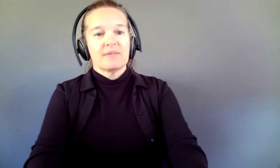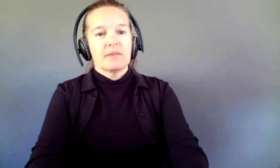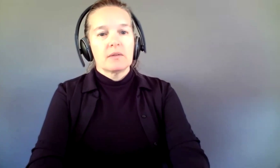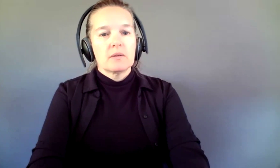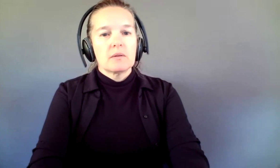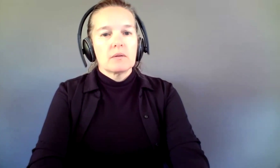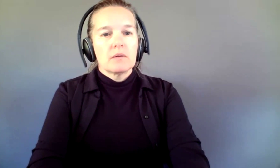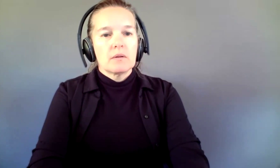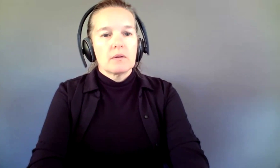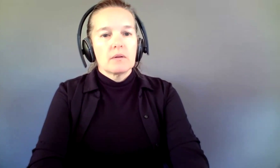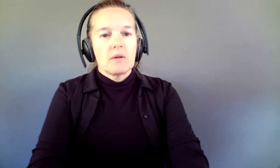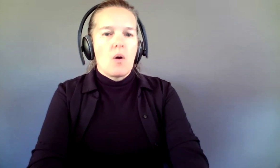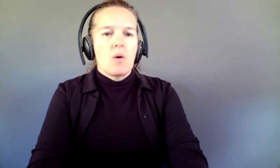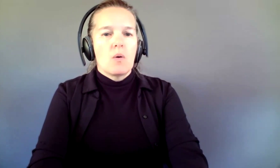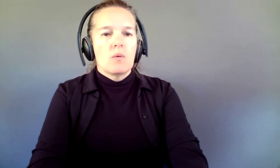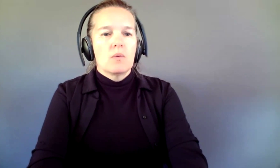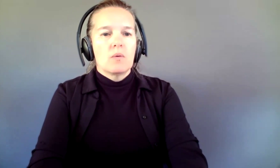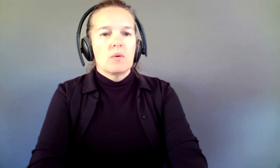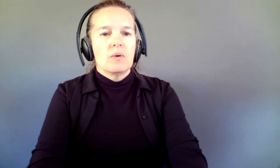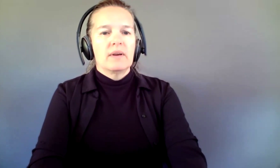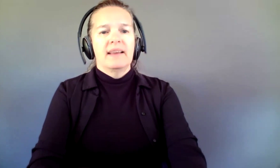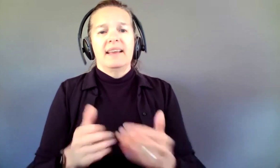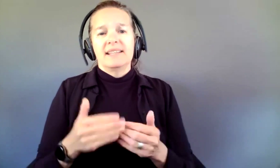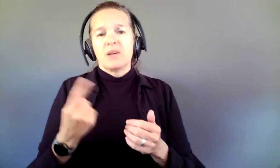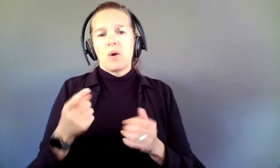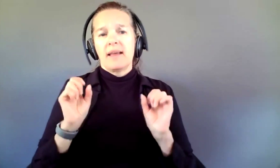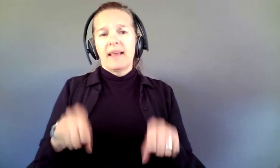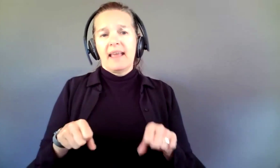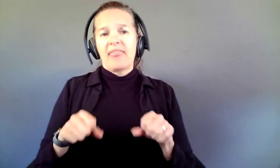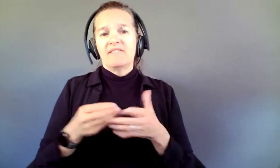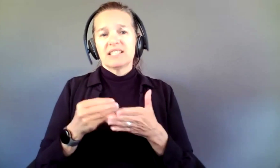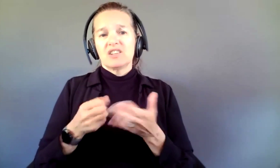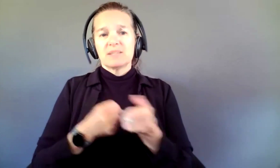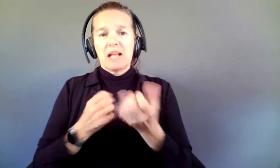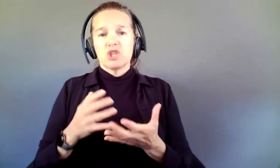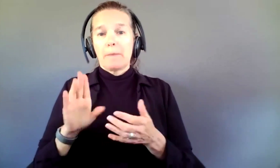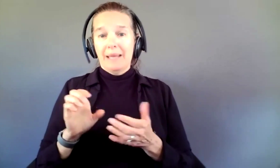This is an easy one. Can the fiscal sponsor be a presenting partner as well? Yes. We see them